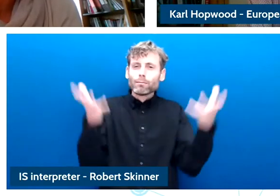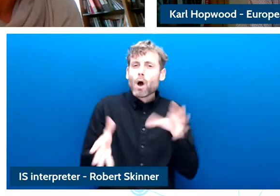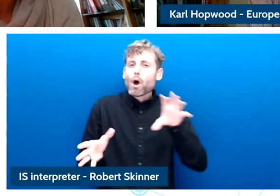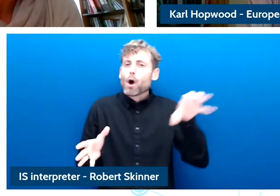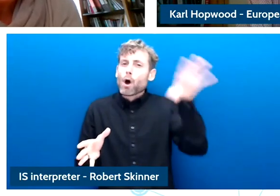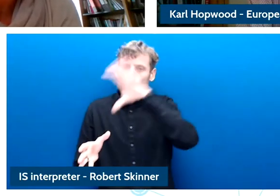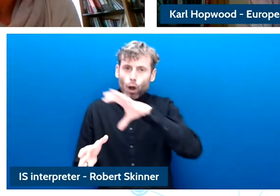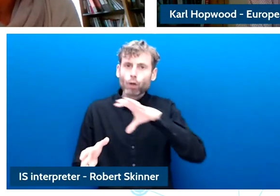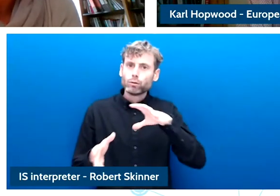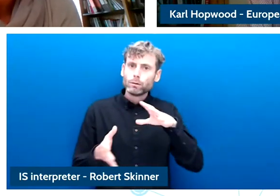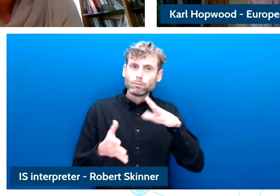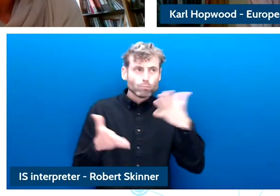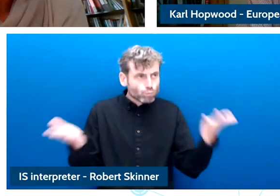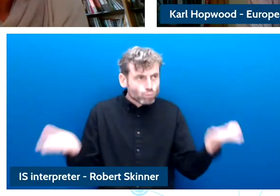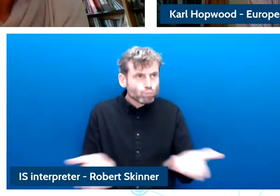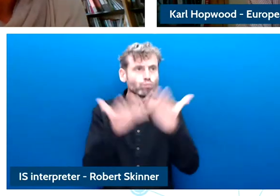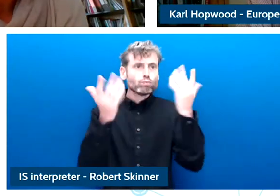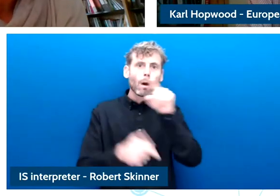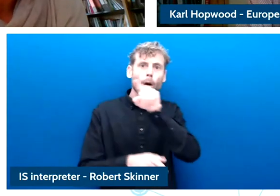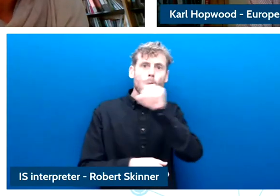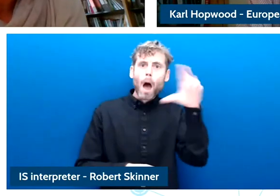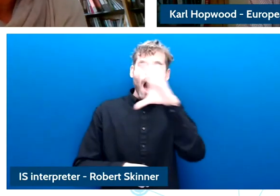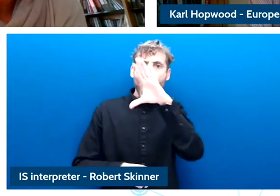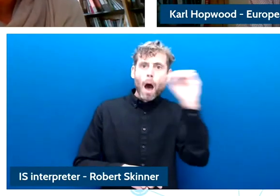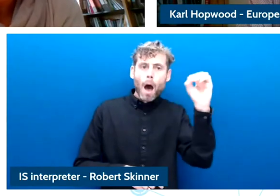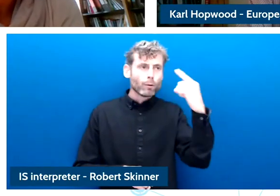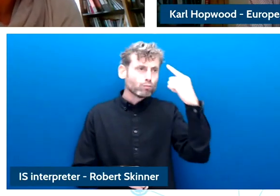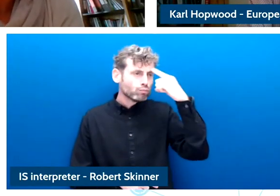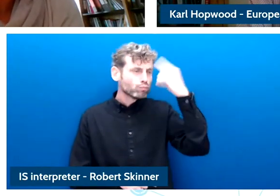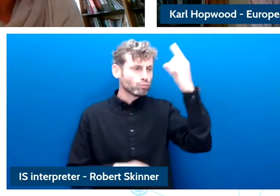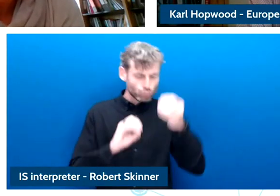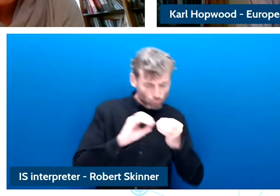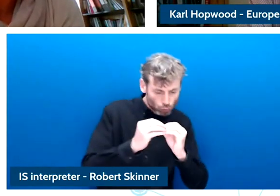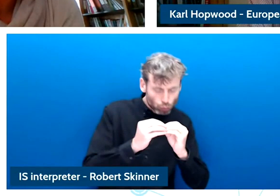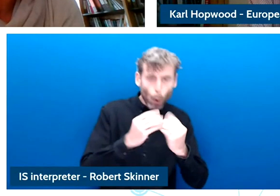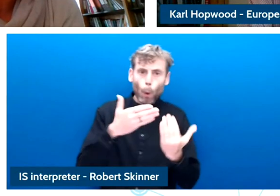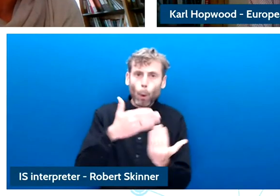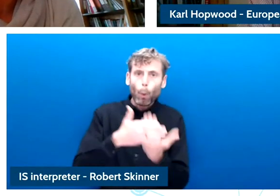are starting to target and to market the behavior of children.